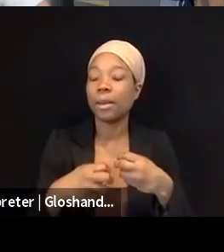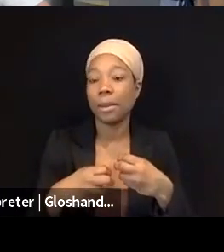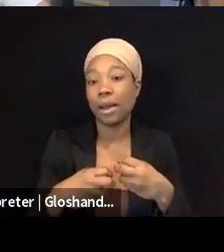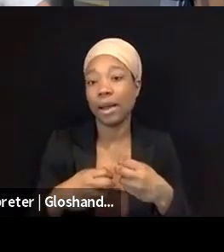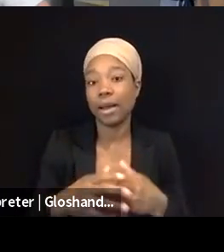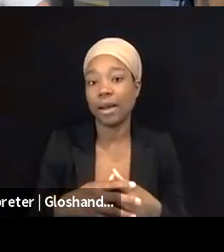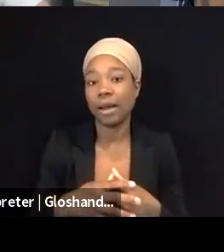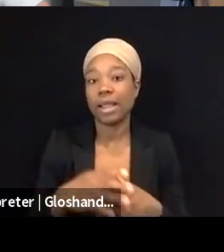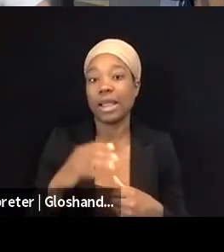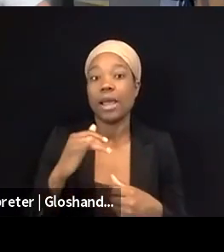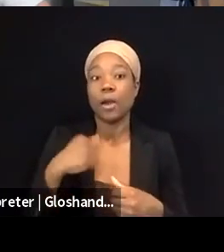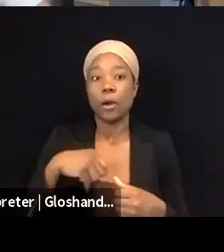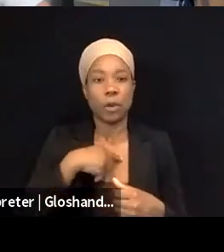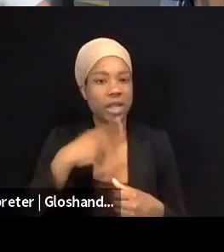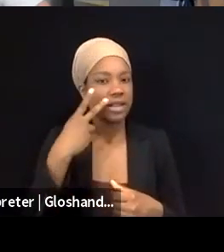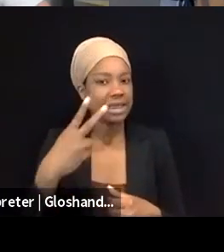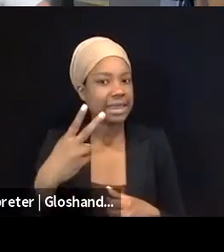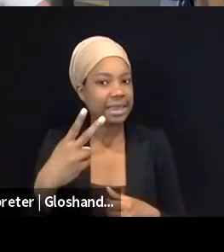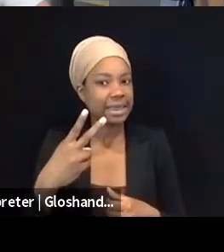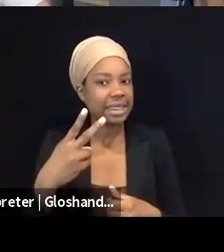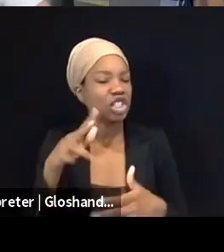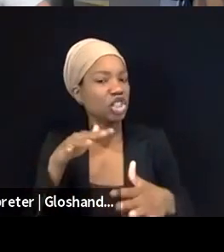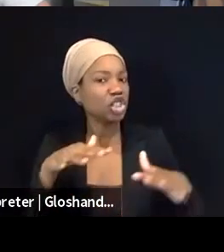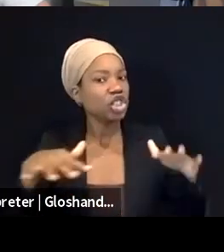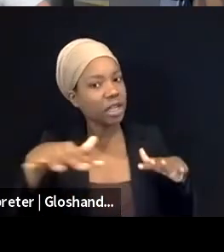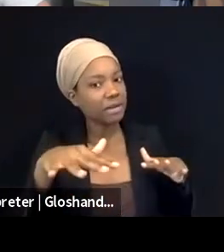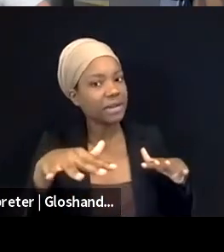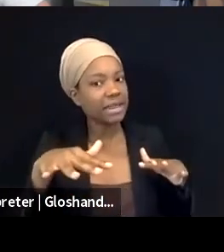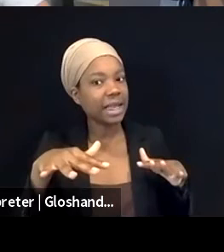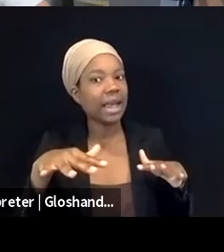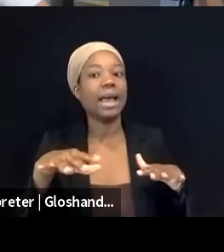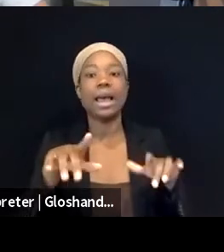especially as a person who was following social media,